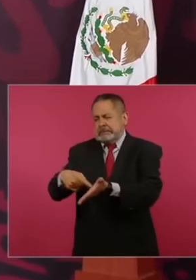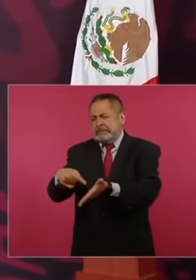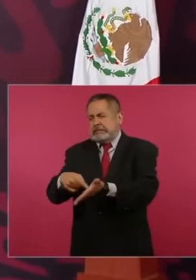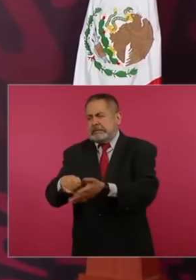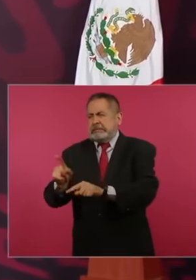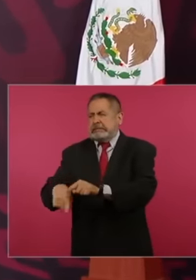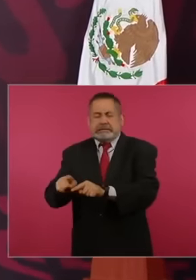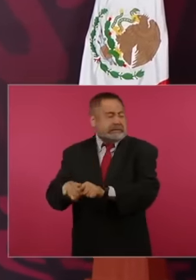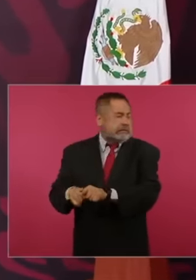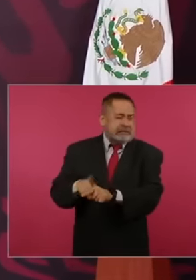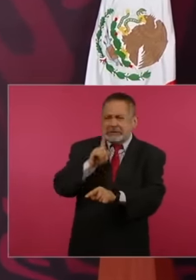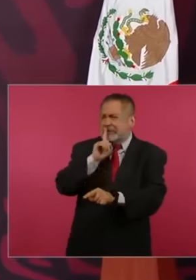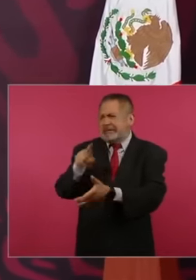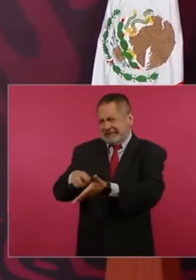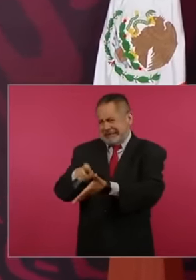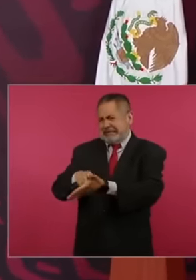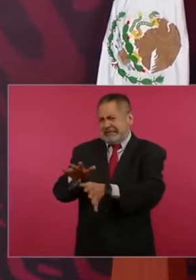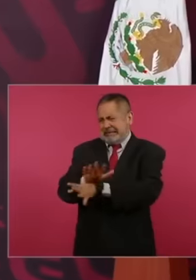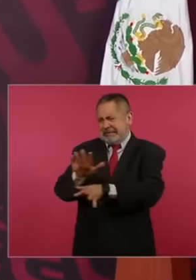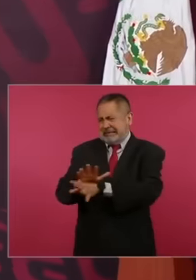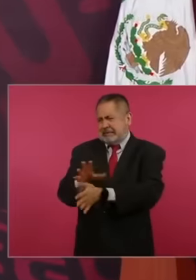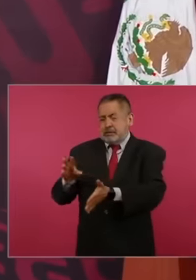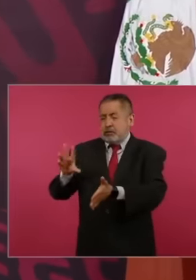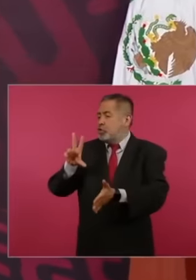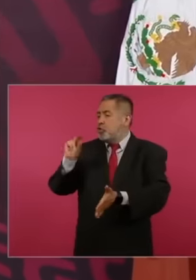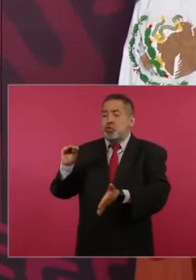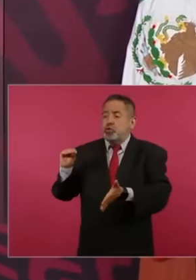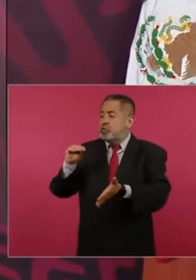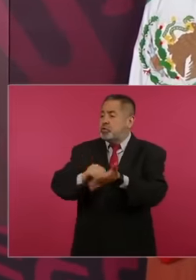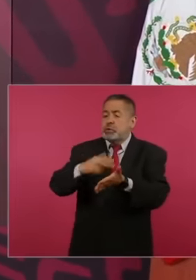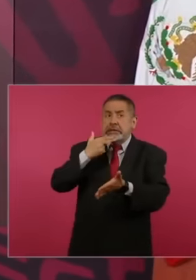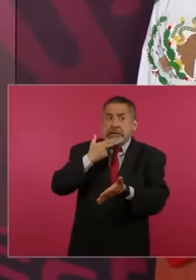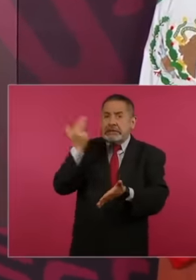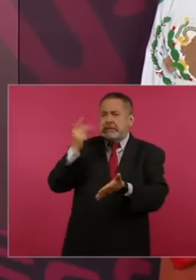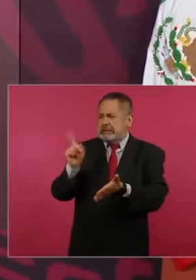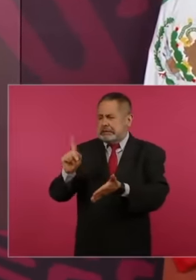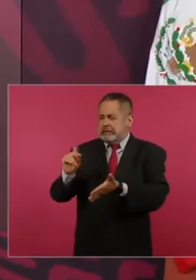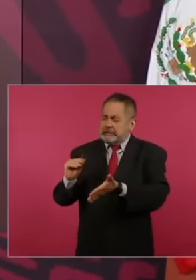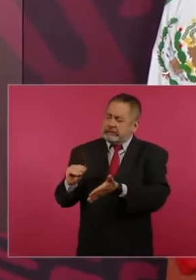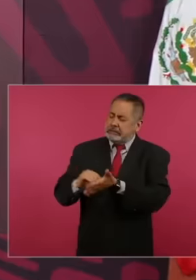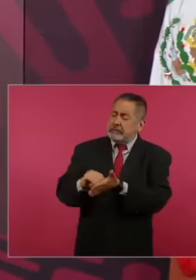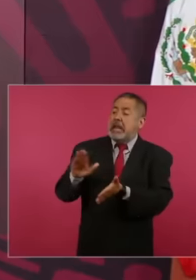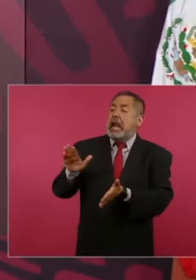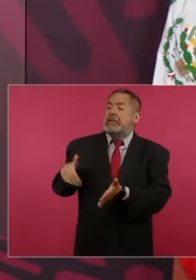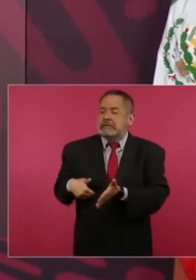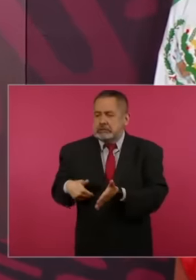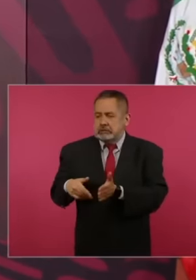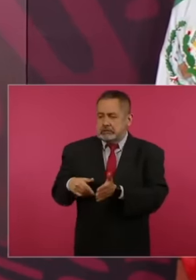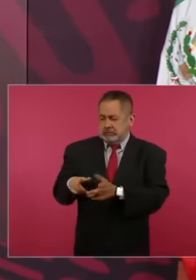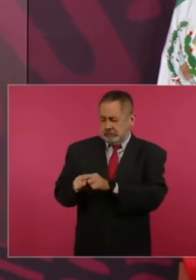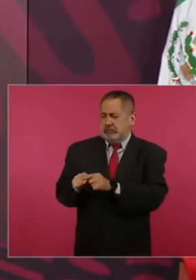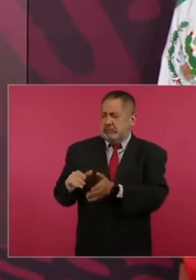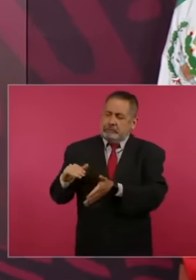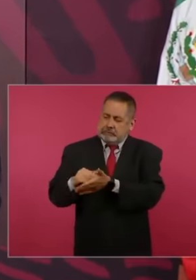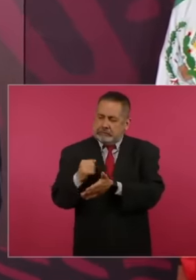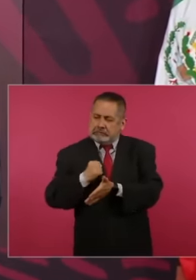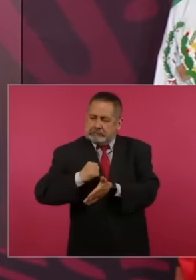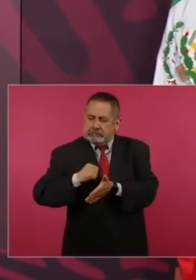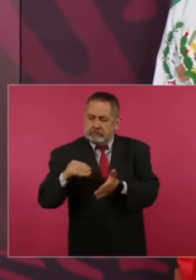ruling of what was proven to be a